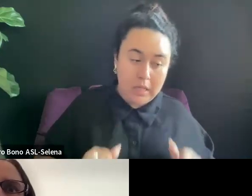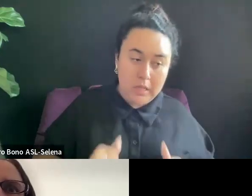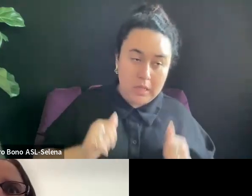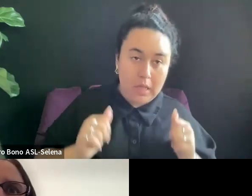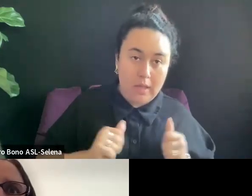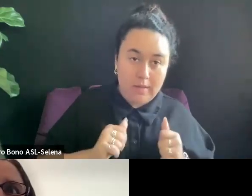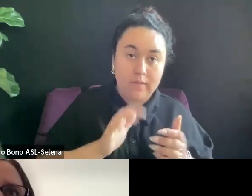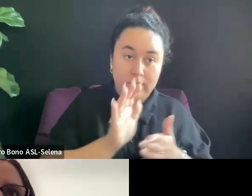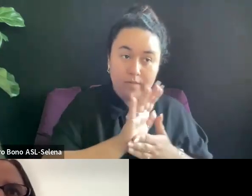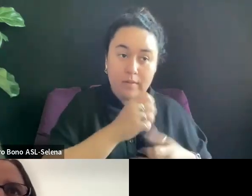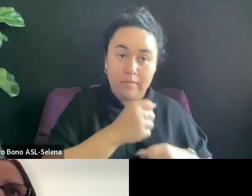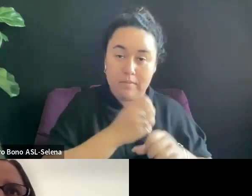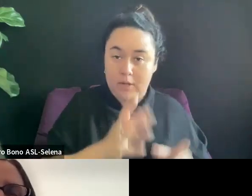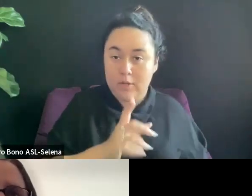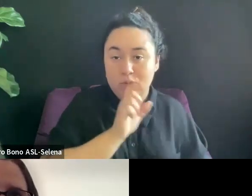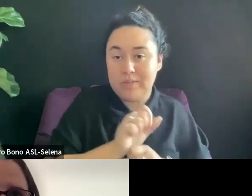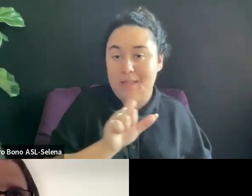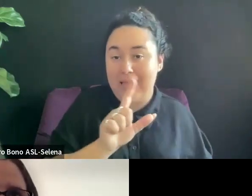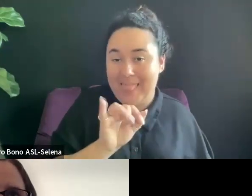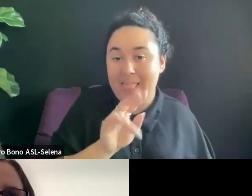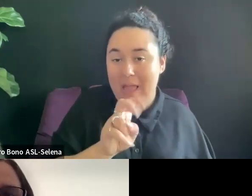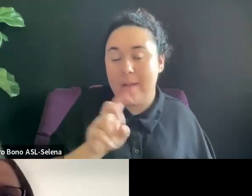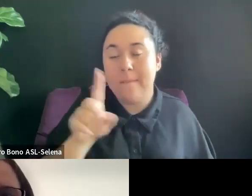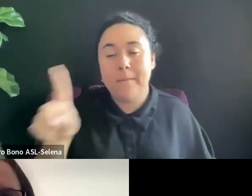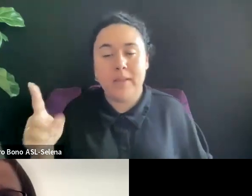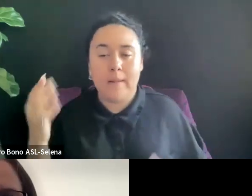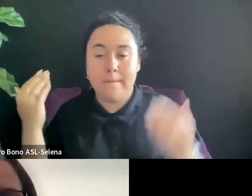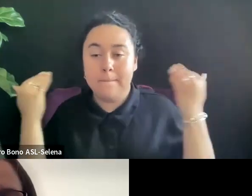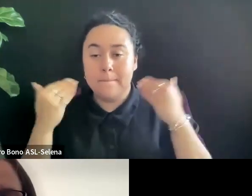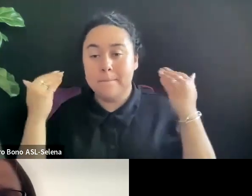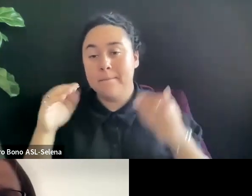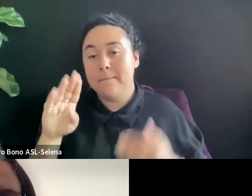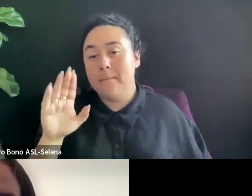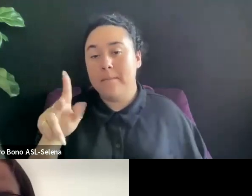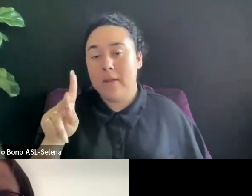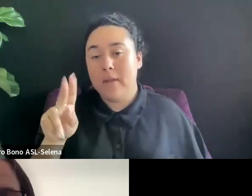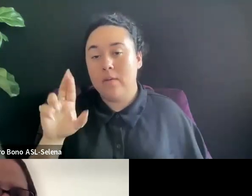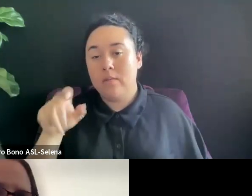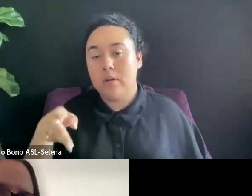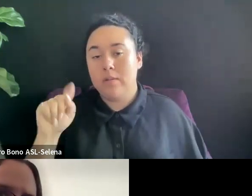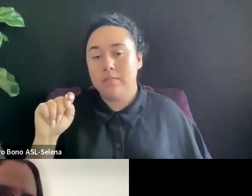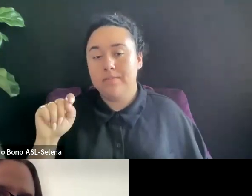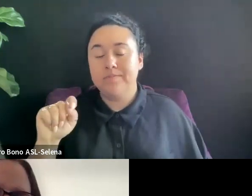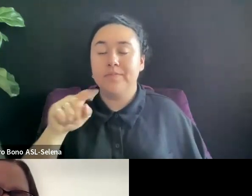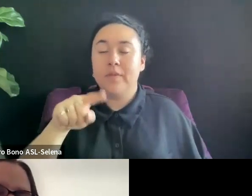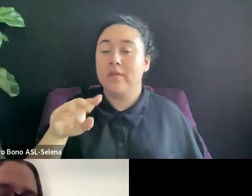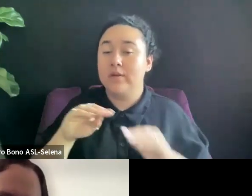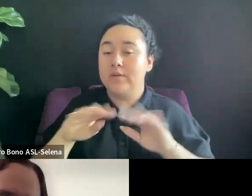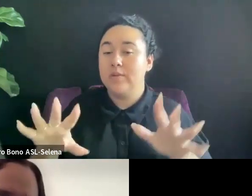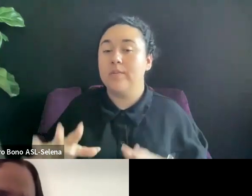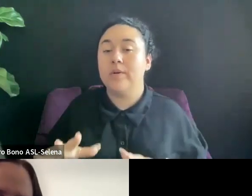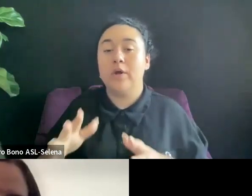THAT DISTRIBUTOR FIRST GOT HER FILM ON NETFLIX LIKE TEN YEARS AGO.